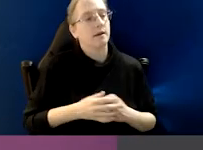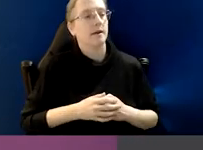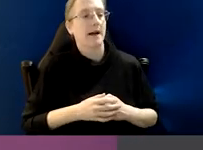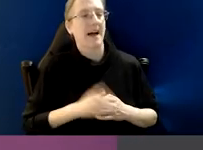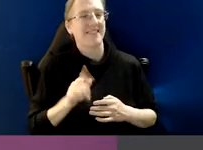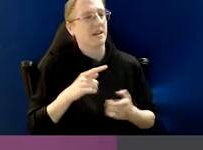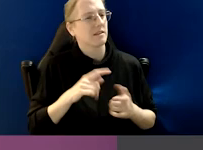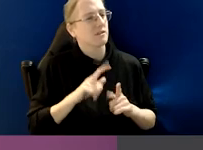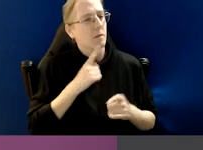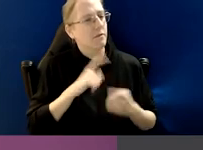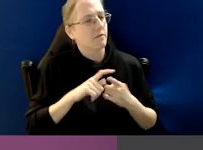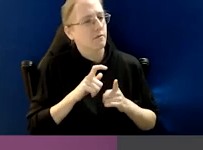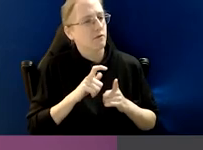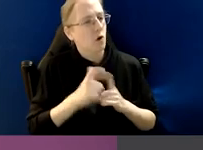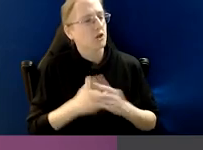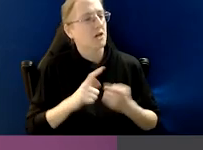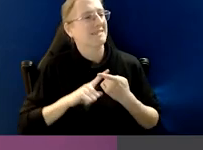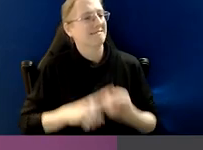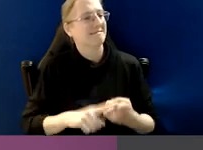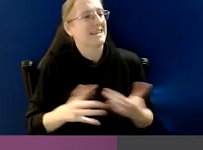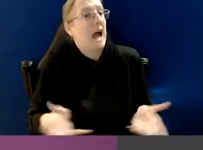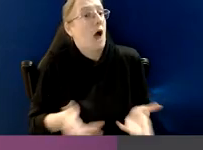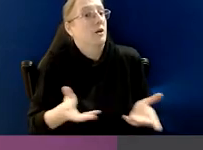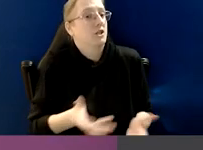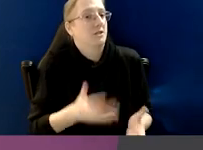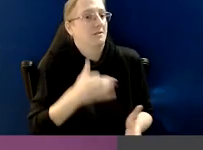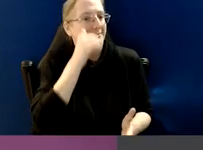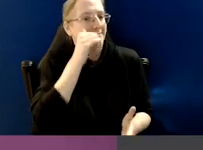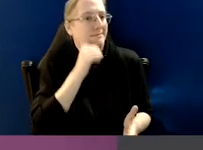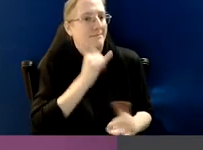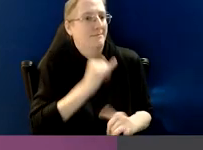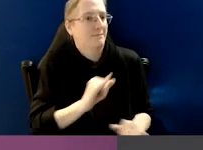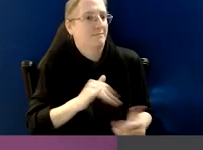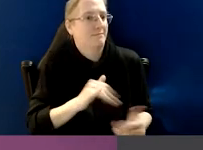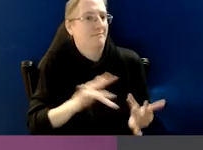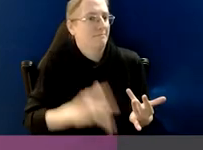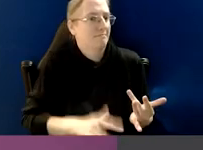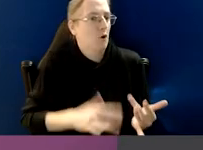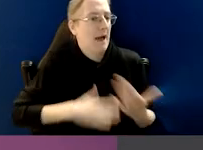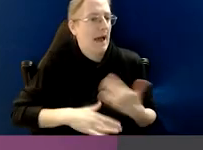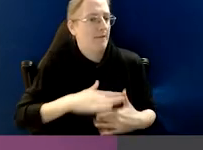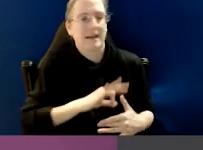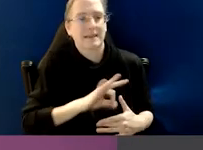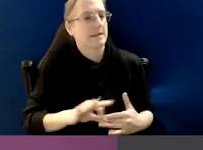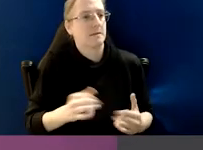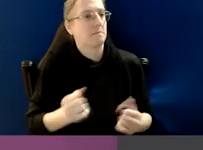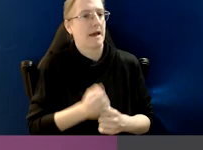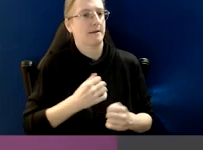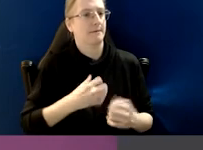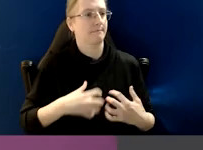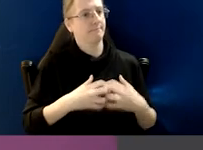a culture that's encouraging of misconduct as opposed to making it resistant.